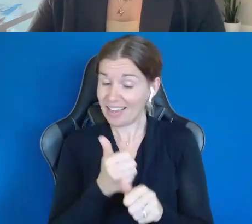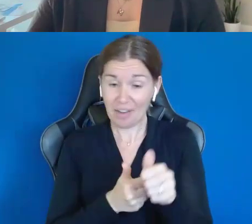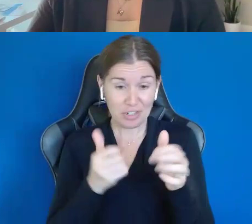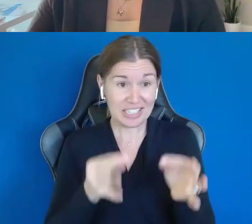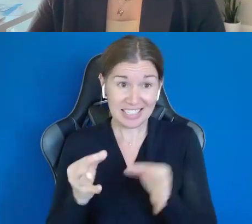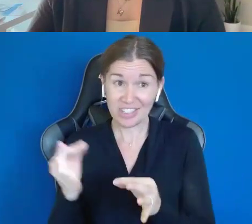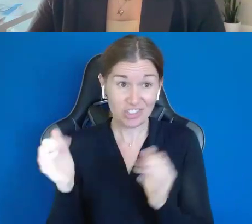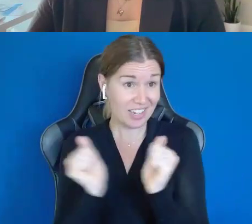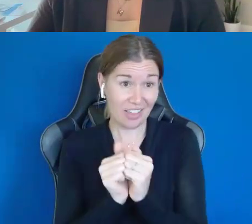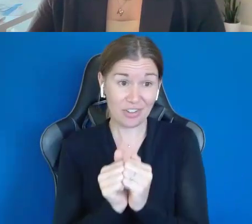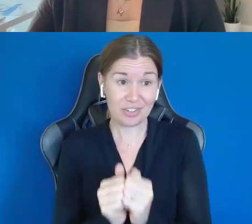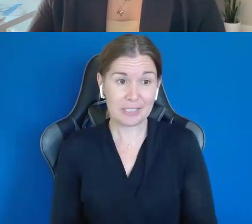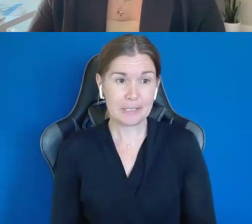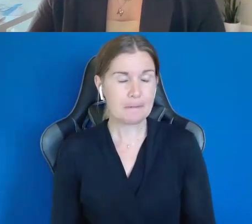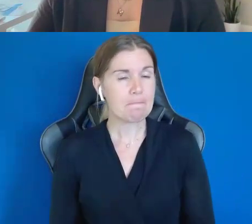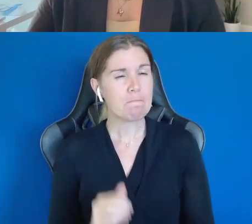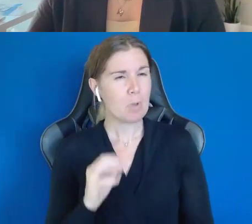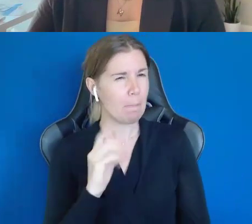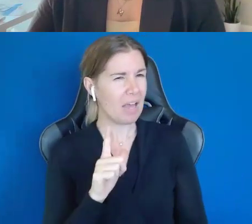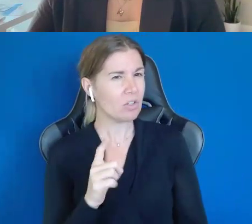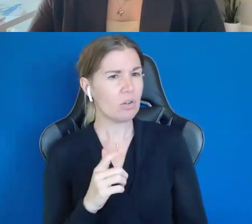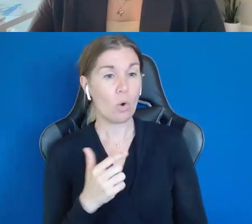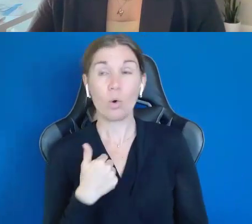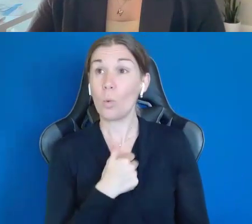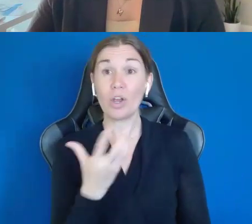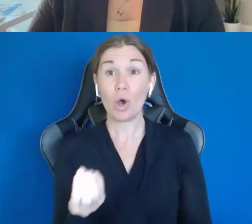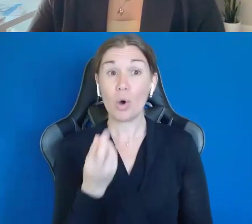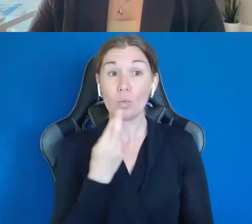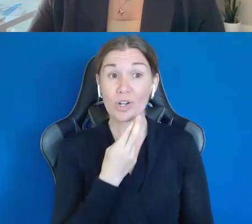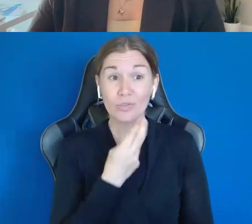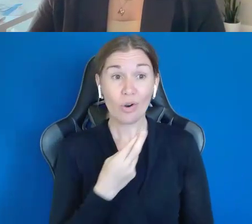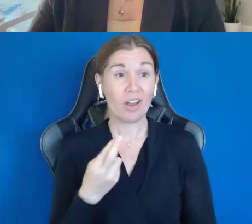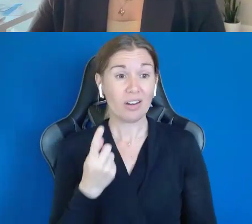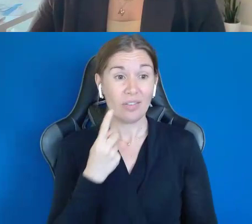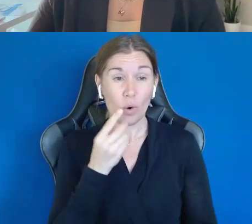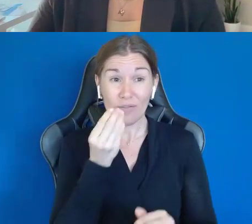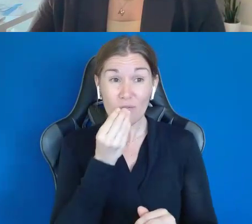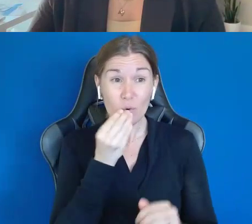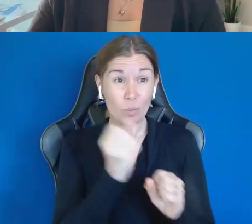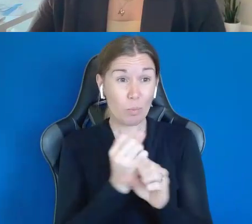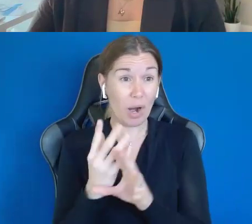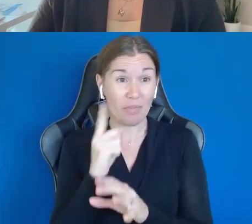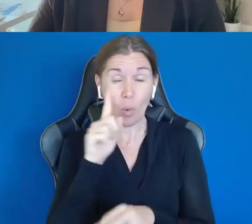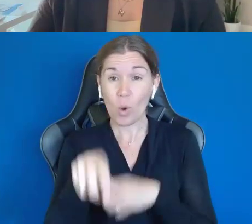Or go into like a restaurant and do food prep for a year, and then you